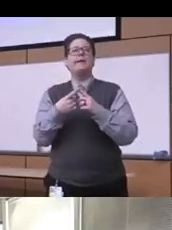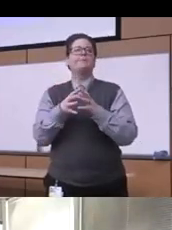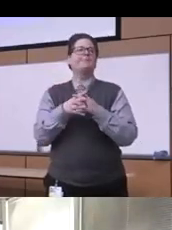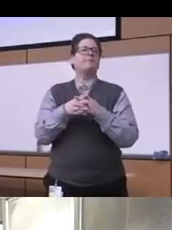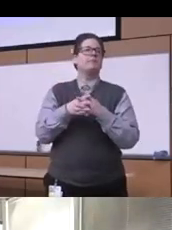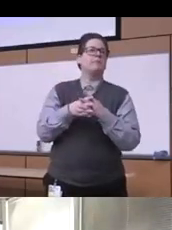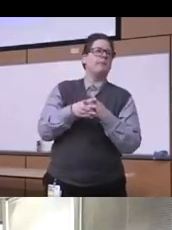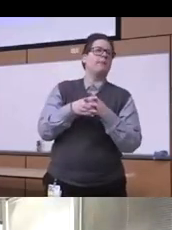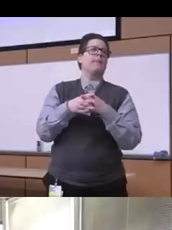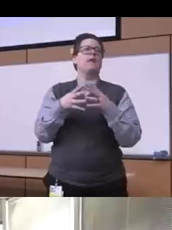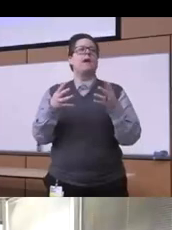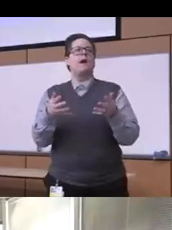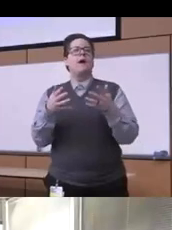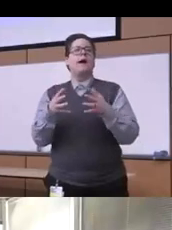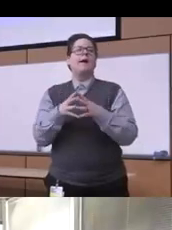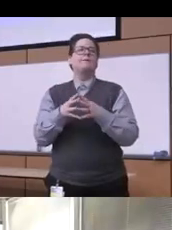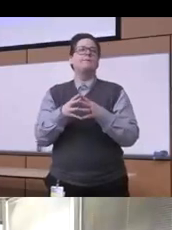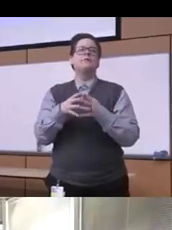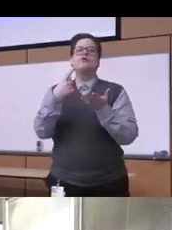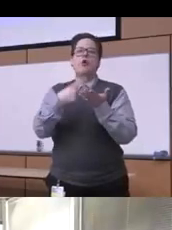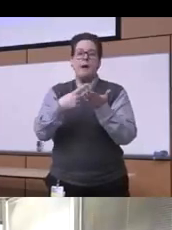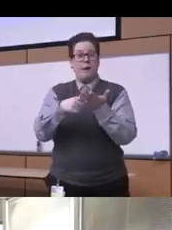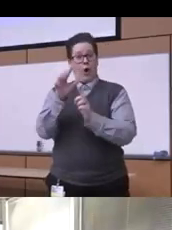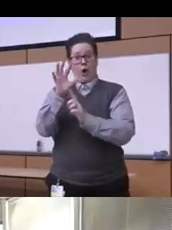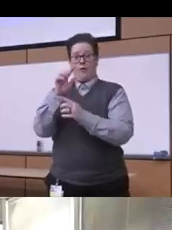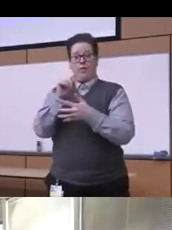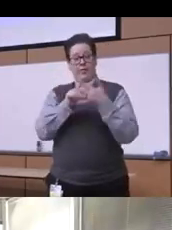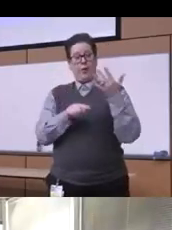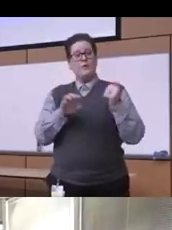you know uh you know the cultural adaptation of these evidence-based treatment to really